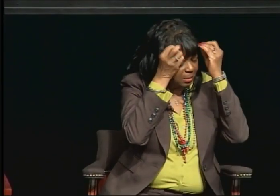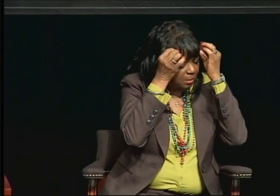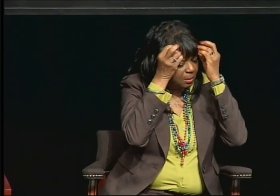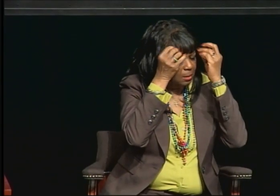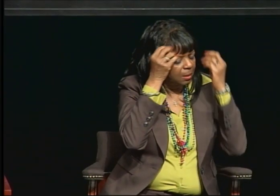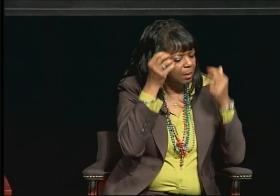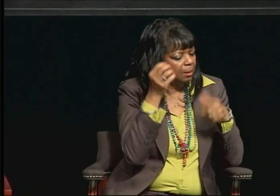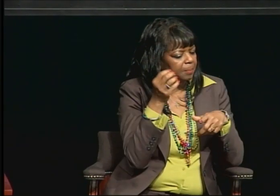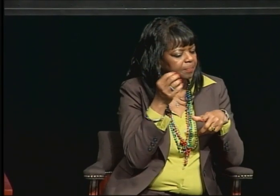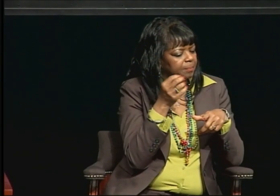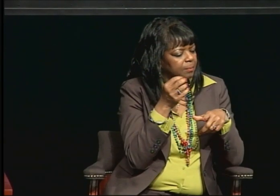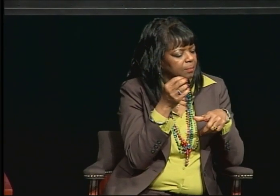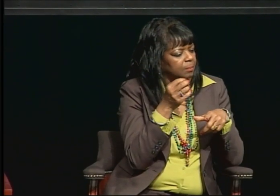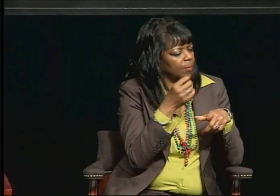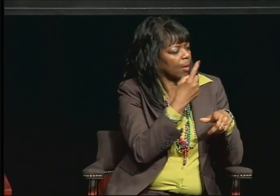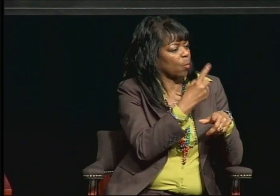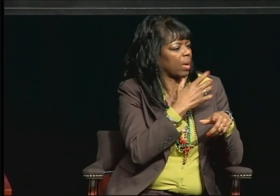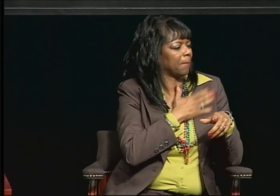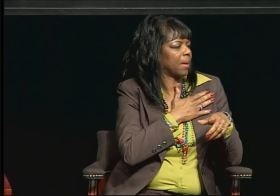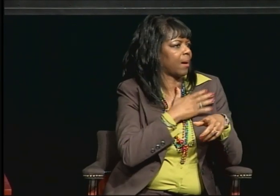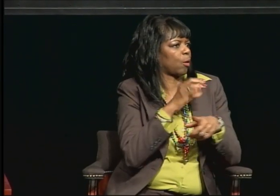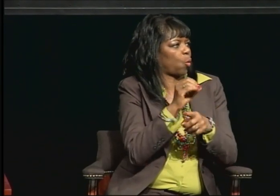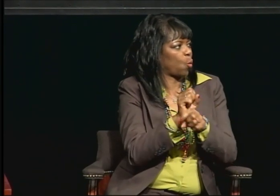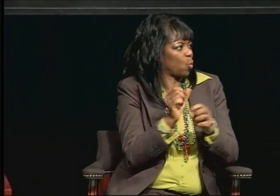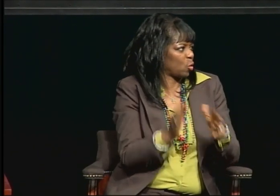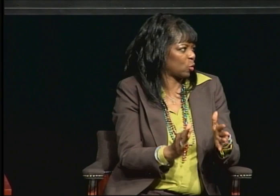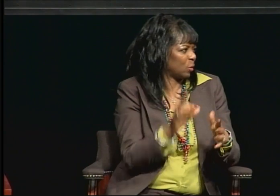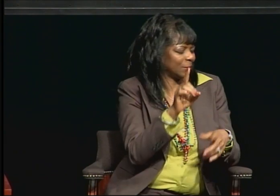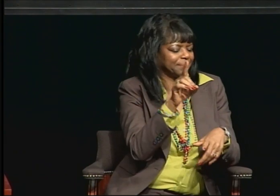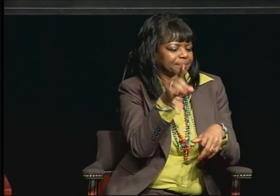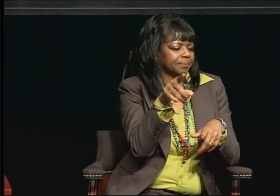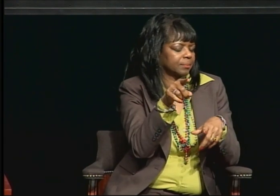So one of my mentors, Dr. Arlene Kelly, in my department